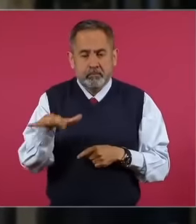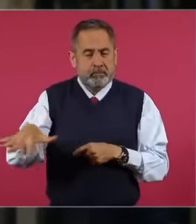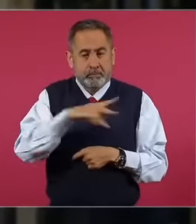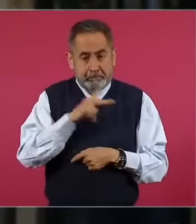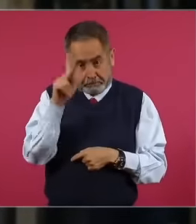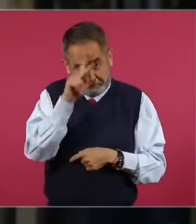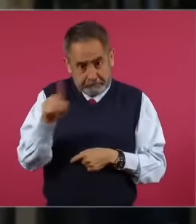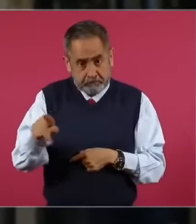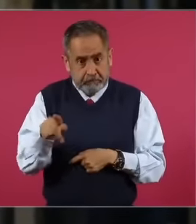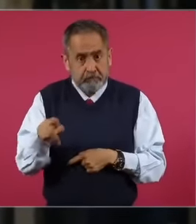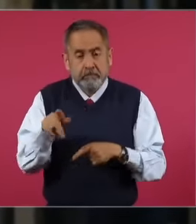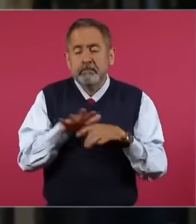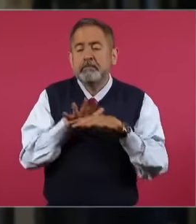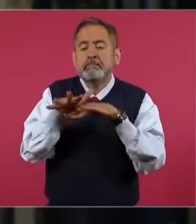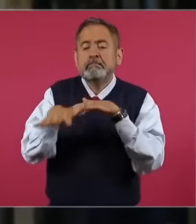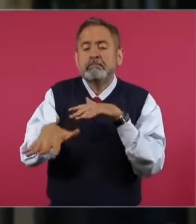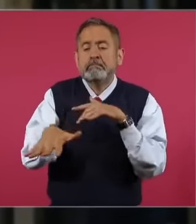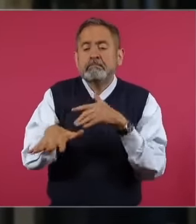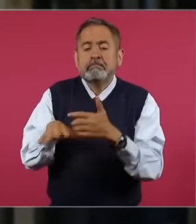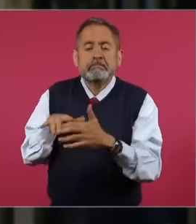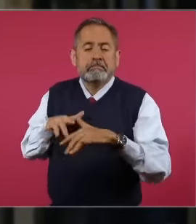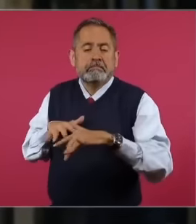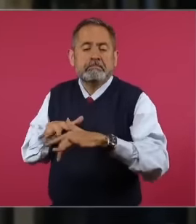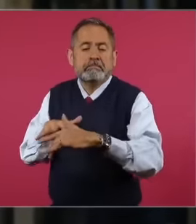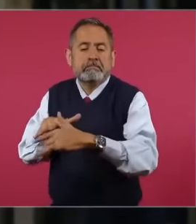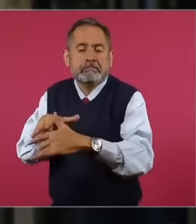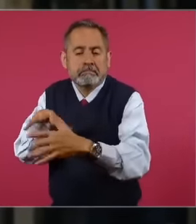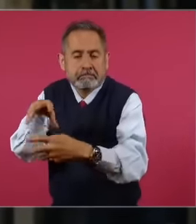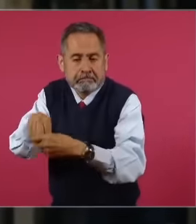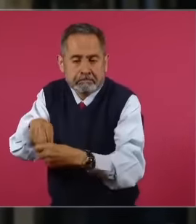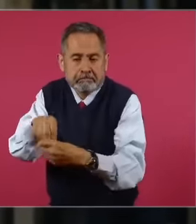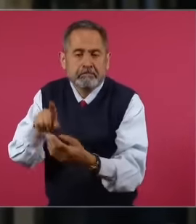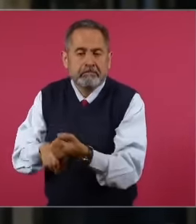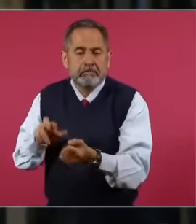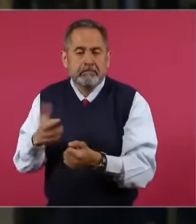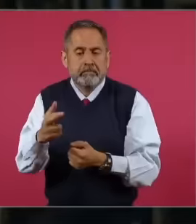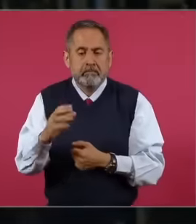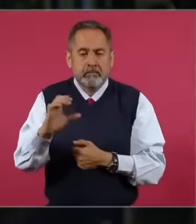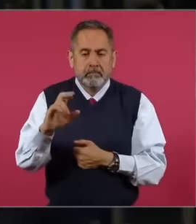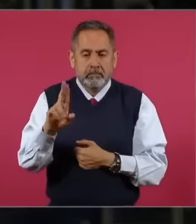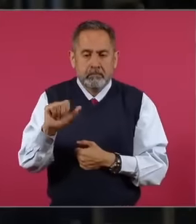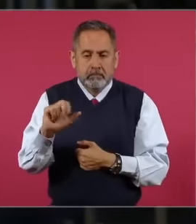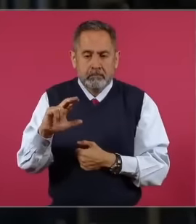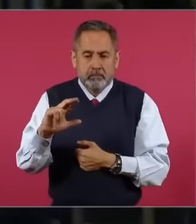that it ends up flowing through a river called the Cuautemoc River, which is It continues